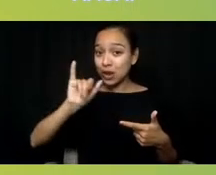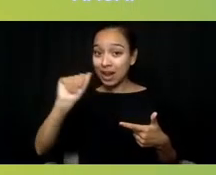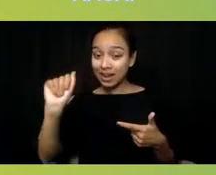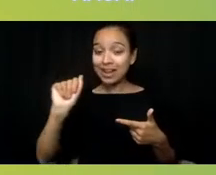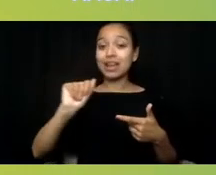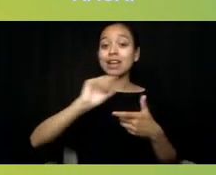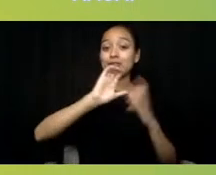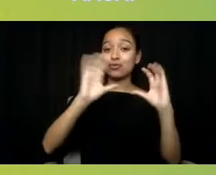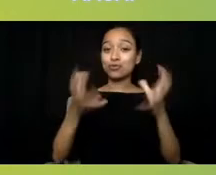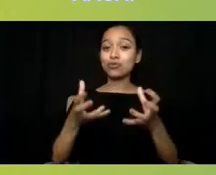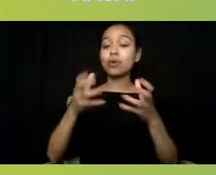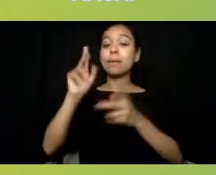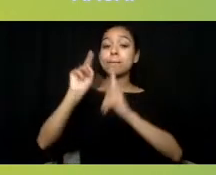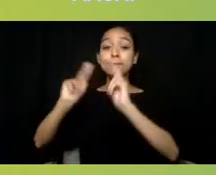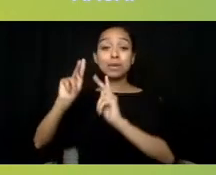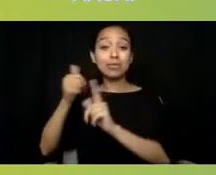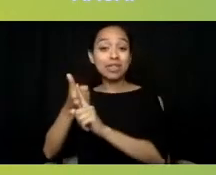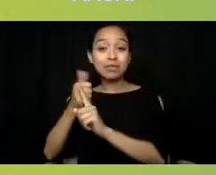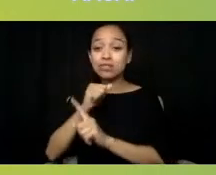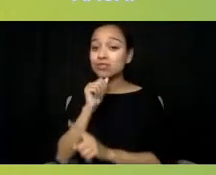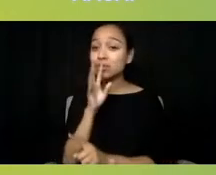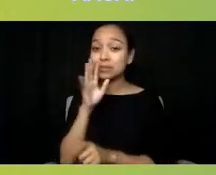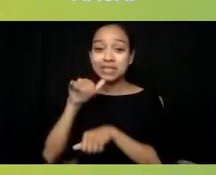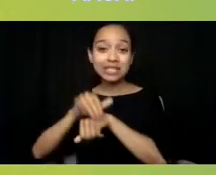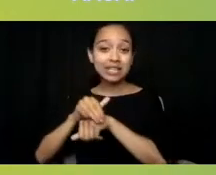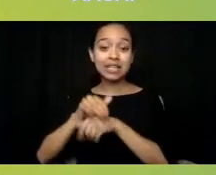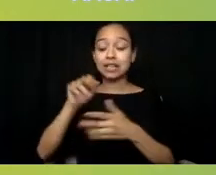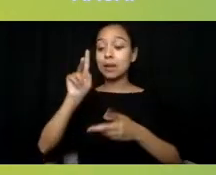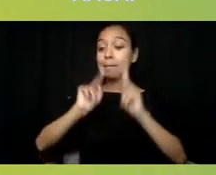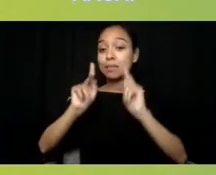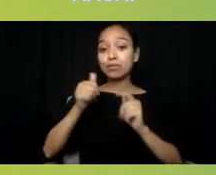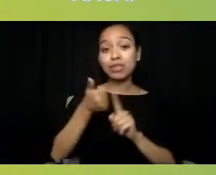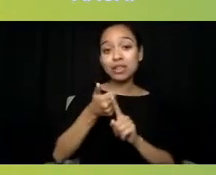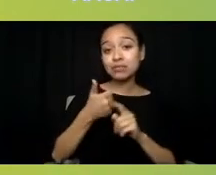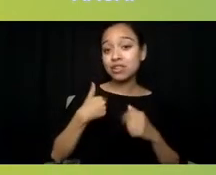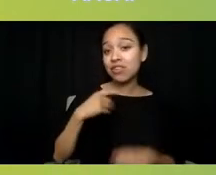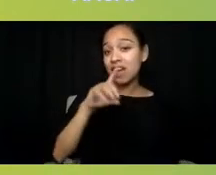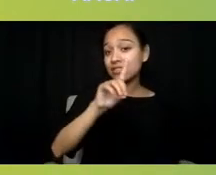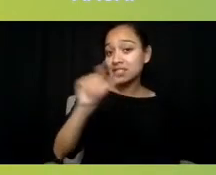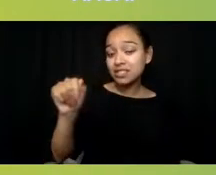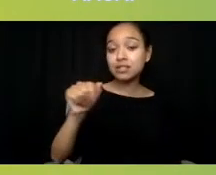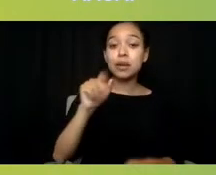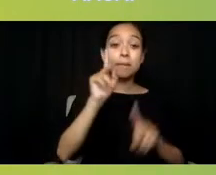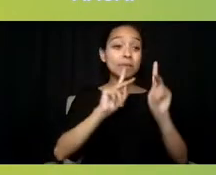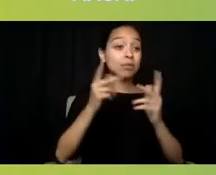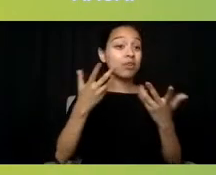people living with disabilities, older adults, people experiencing homelessness or housing instability,